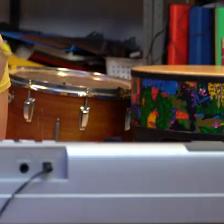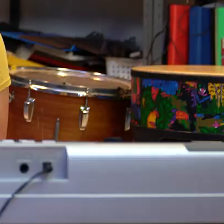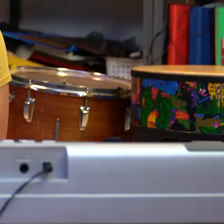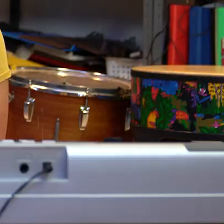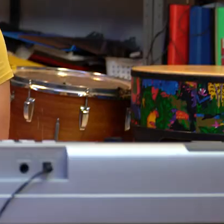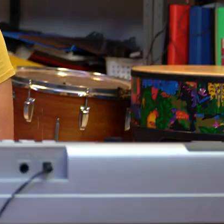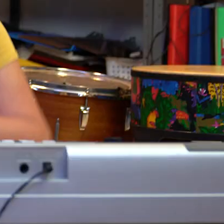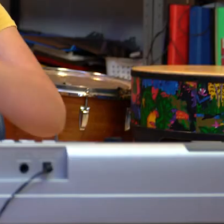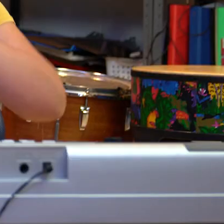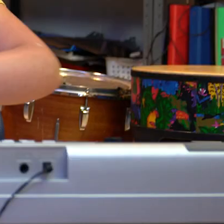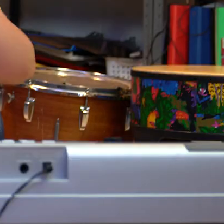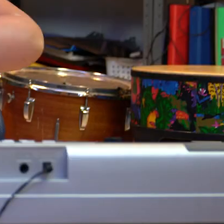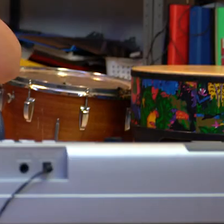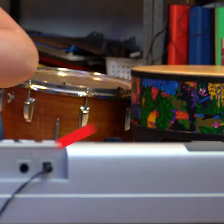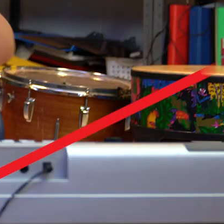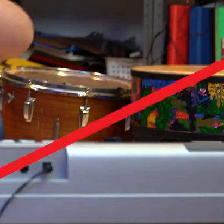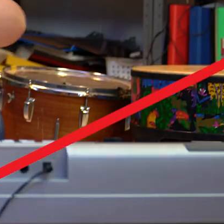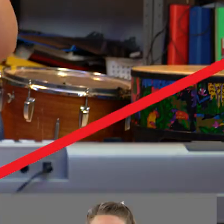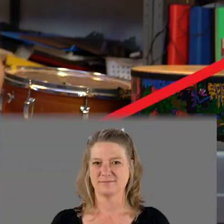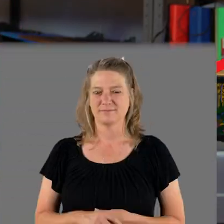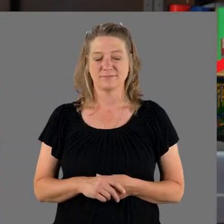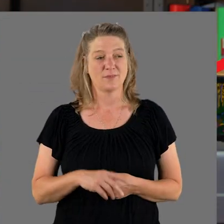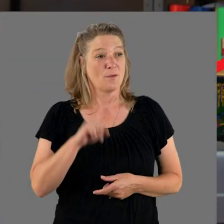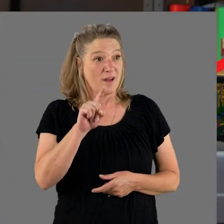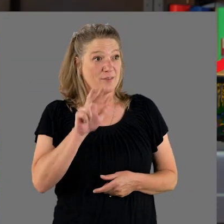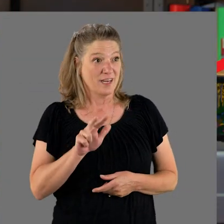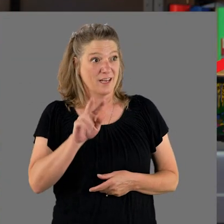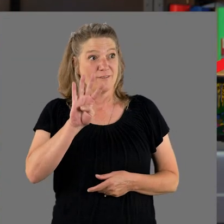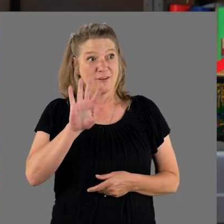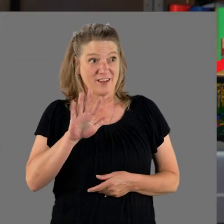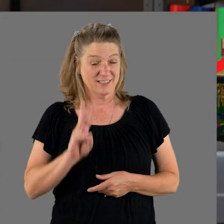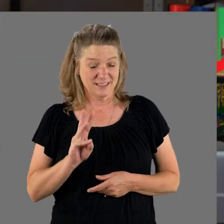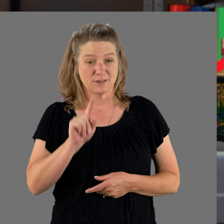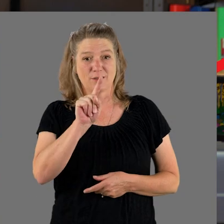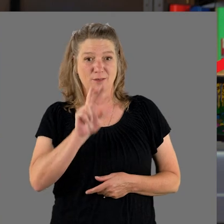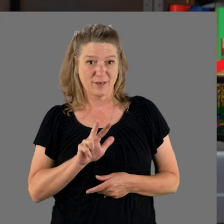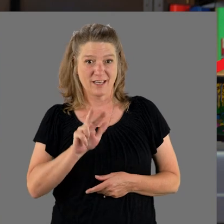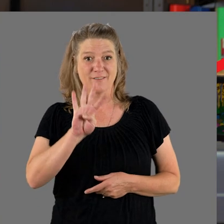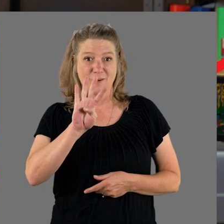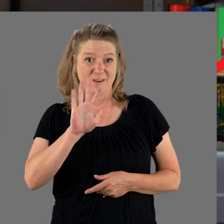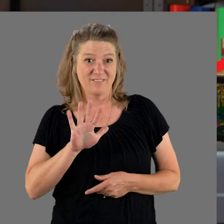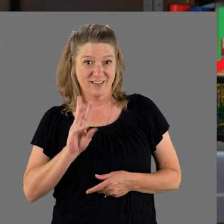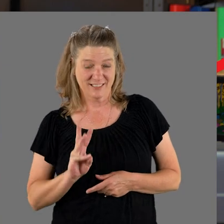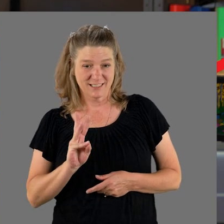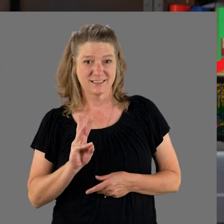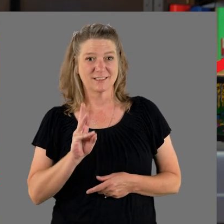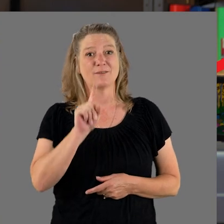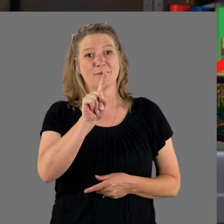(Audio Description Here) One, three, four, five, six, one, three, four, five, six,